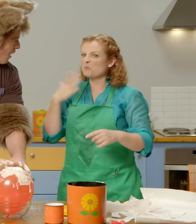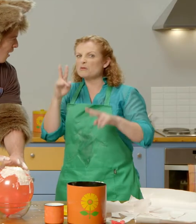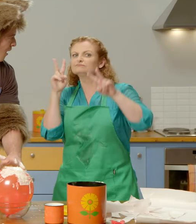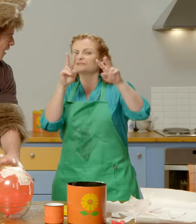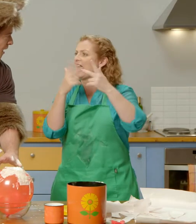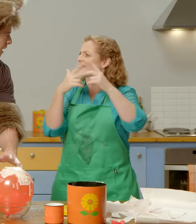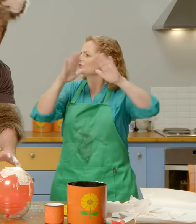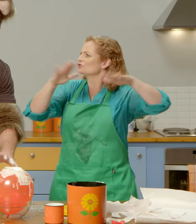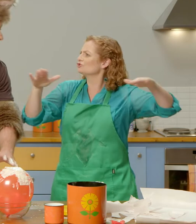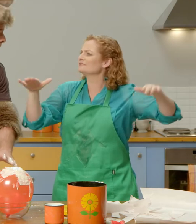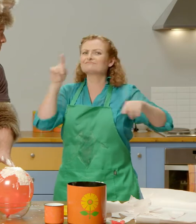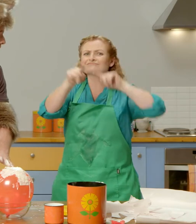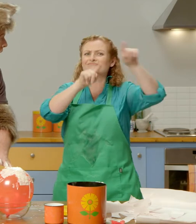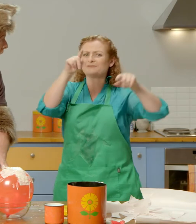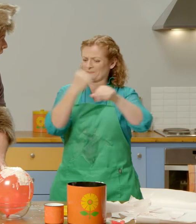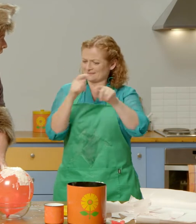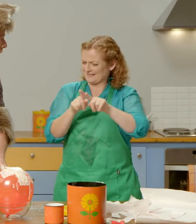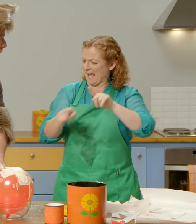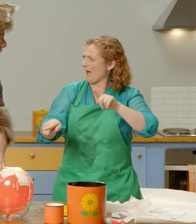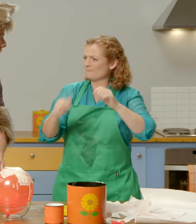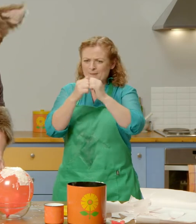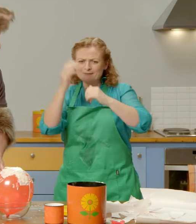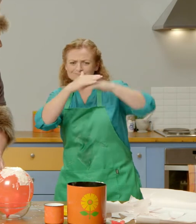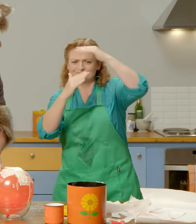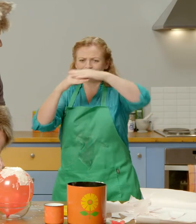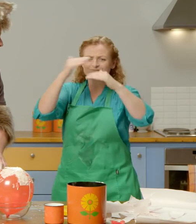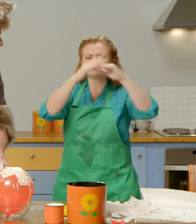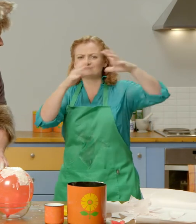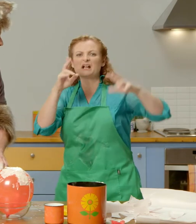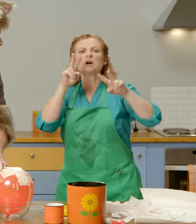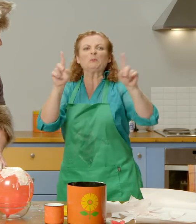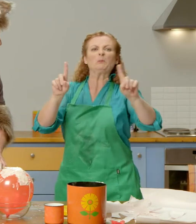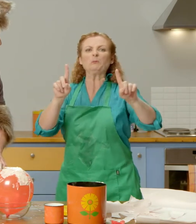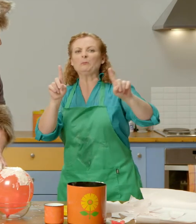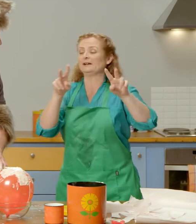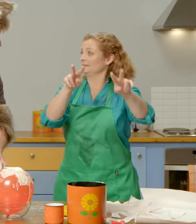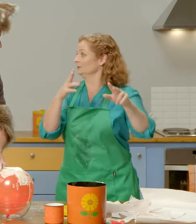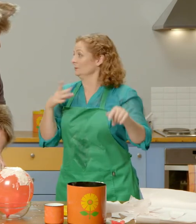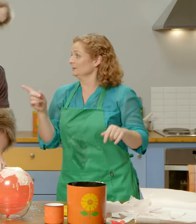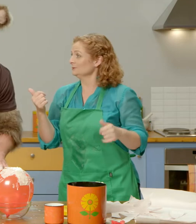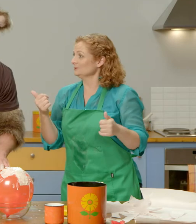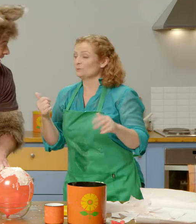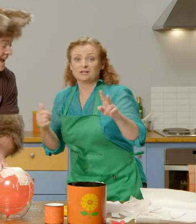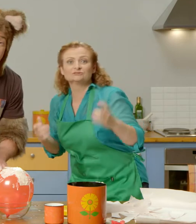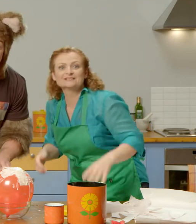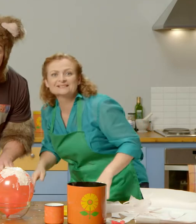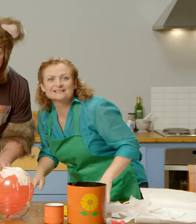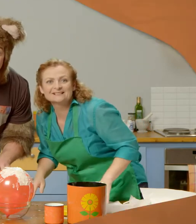That’s looking good. Why don’t we watch some children making papier-mâché balloons? Yeah, let’s watch!